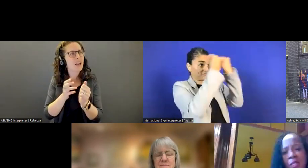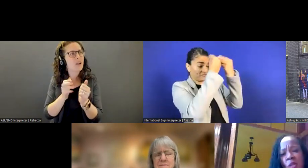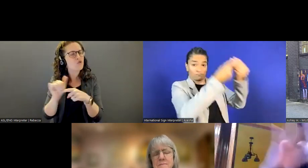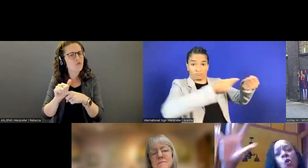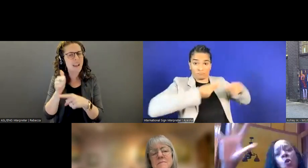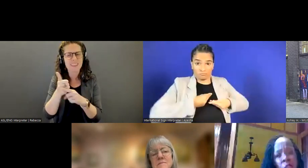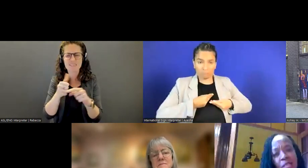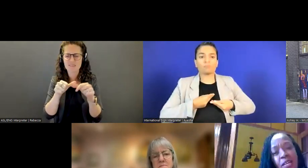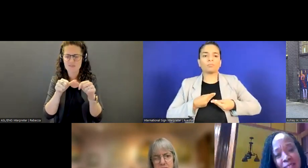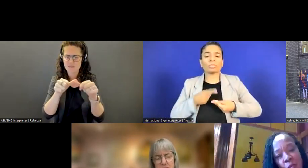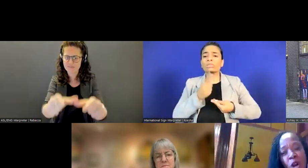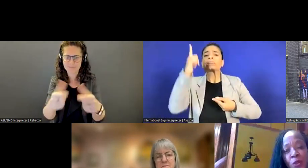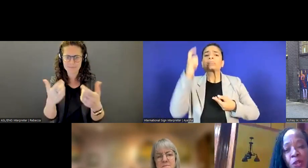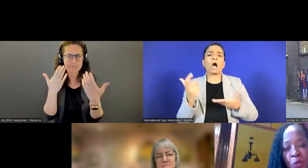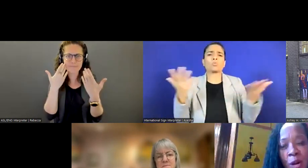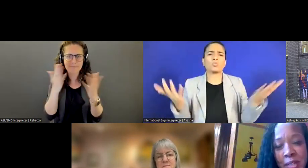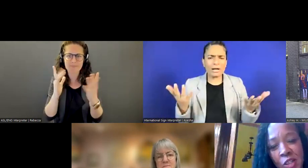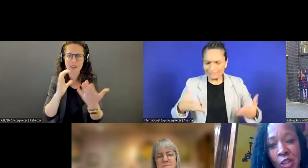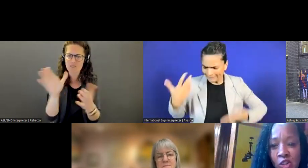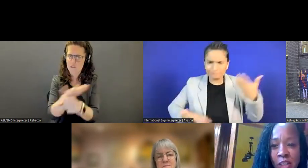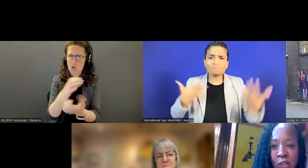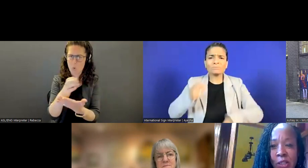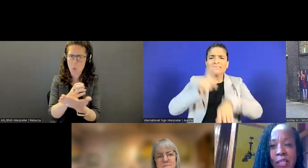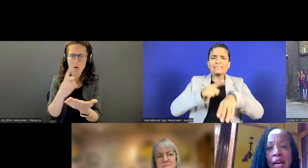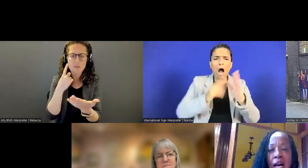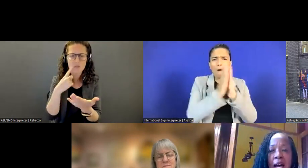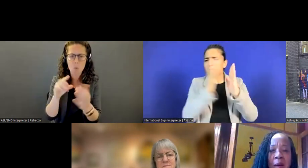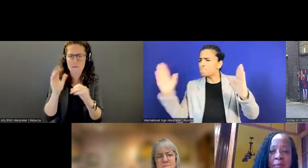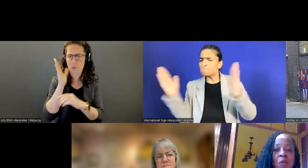There's a whole course that we offer to our potential instructors.